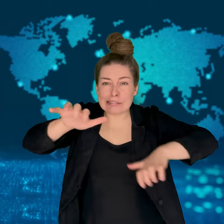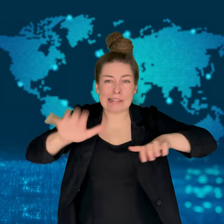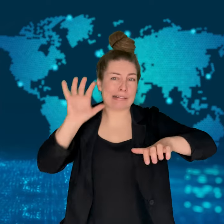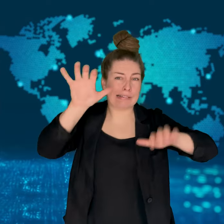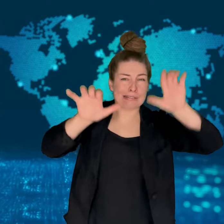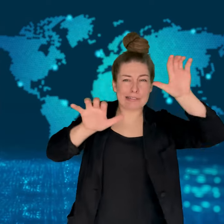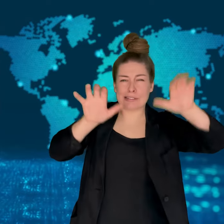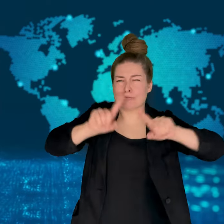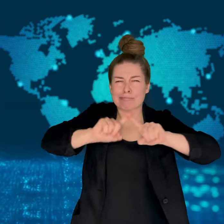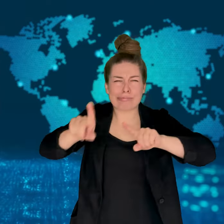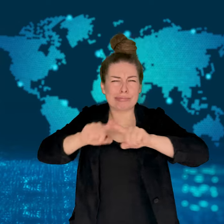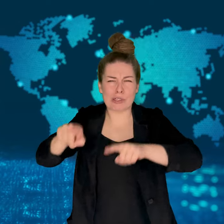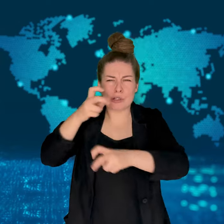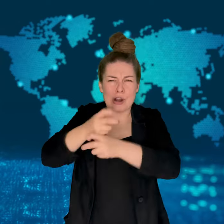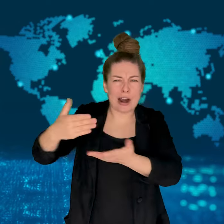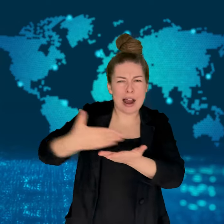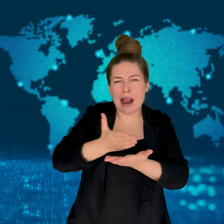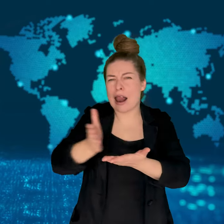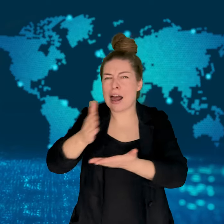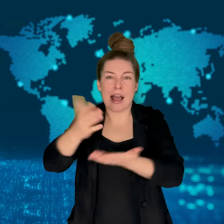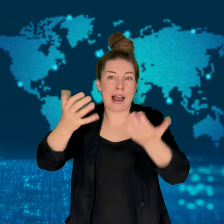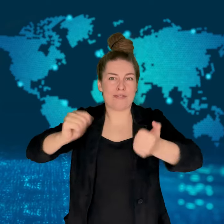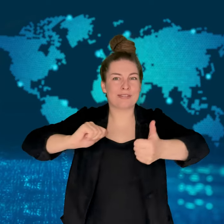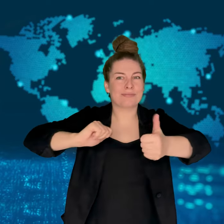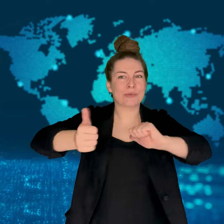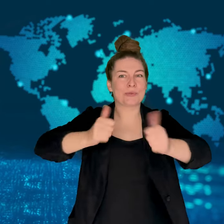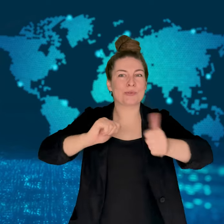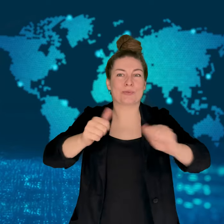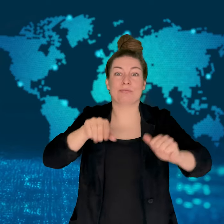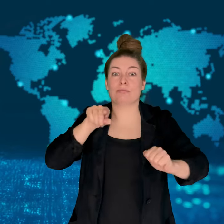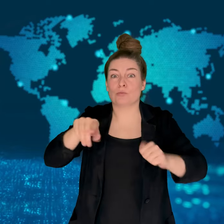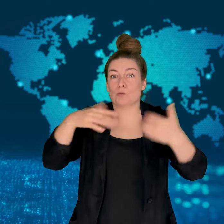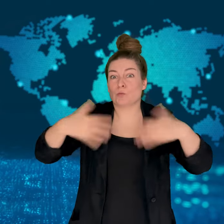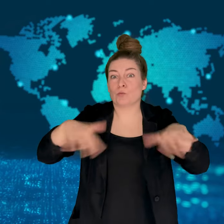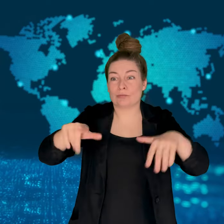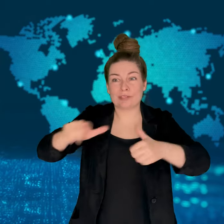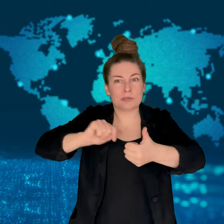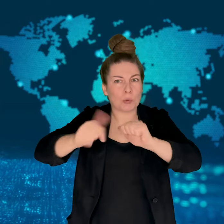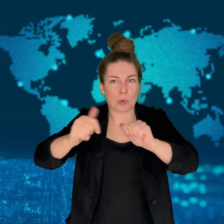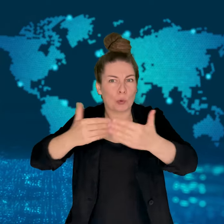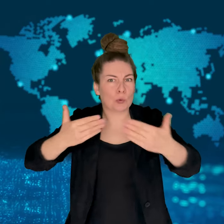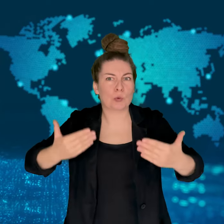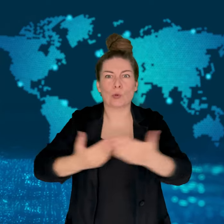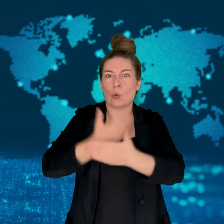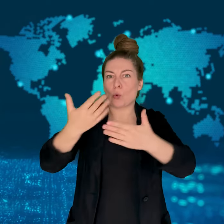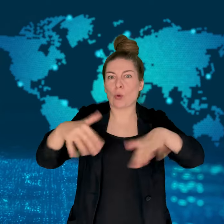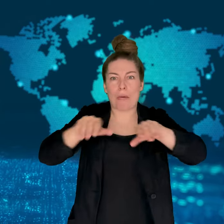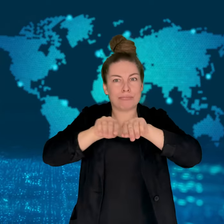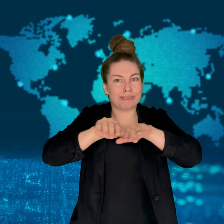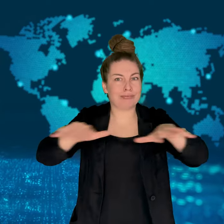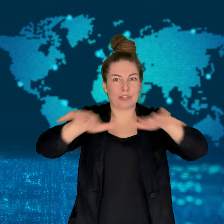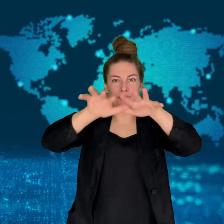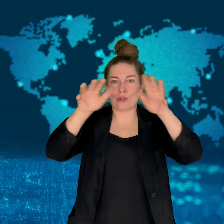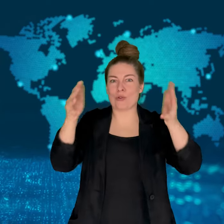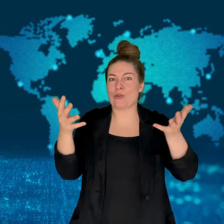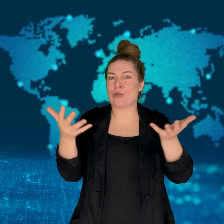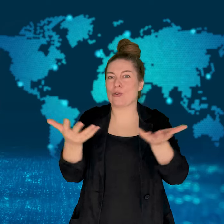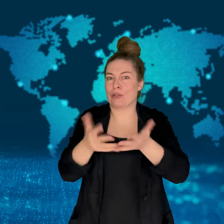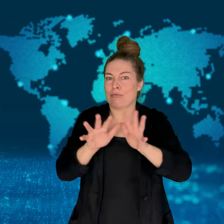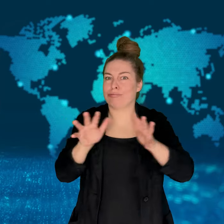Garnier is an obstacle course racer.